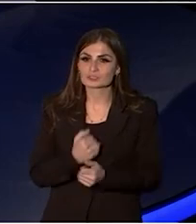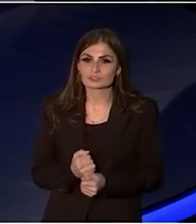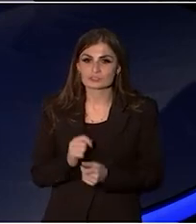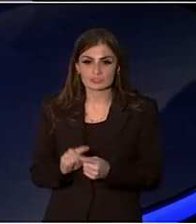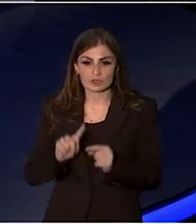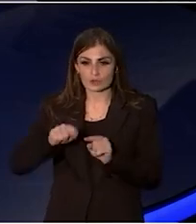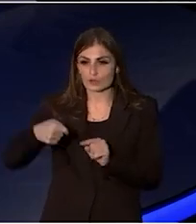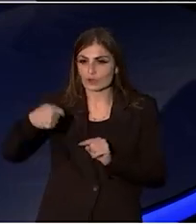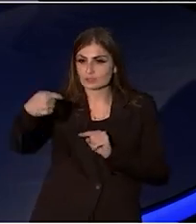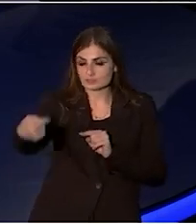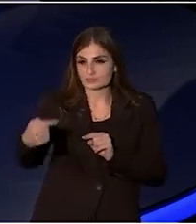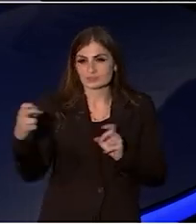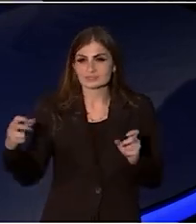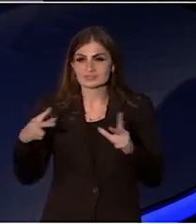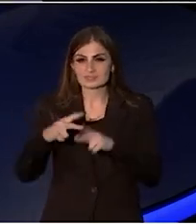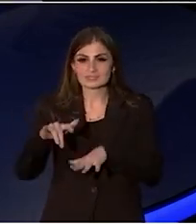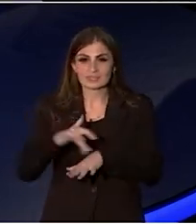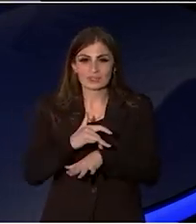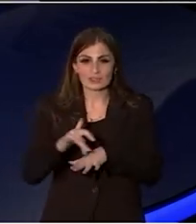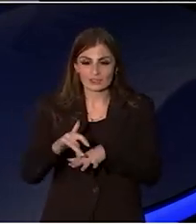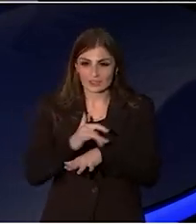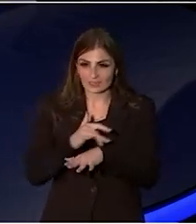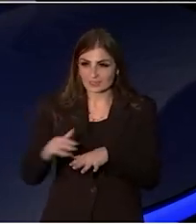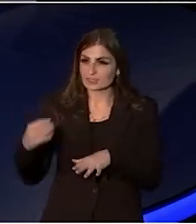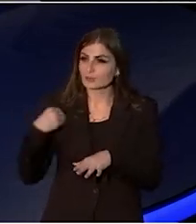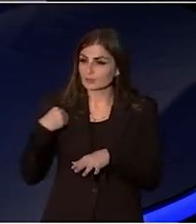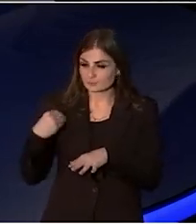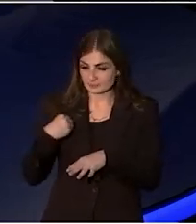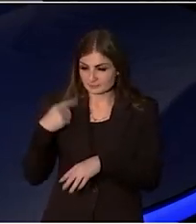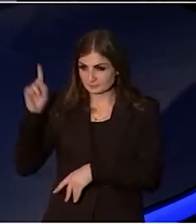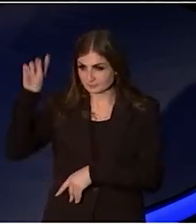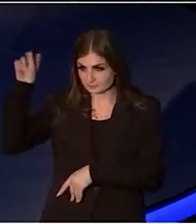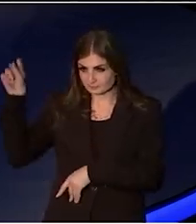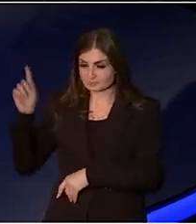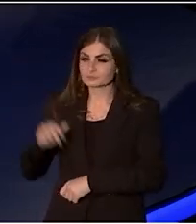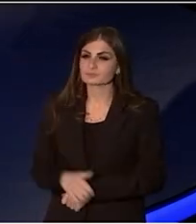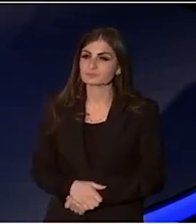The Sydney Theatre Company production of Gross und Klein. And more than ten years ago now.